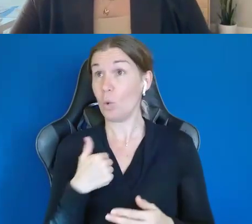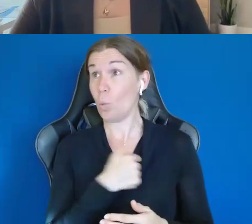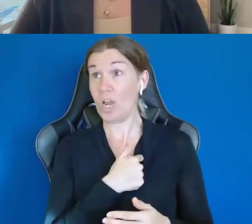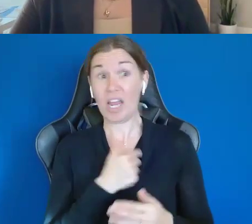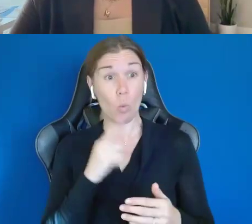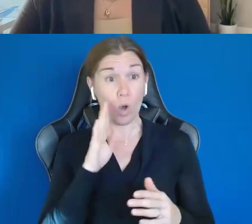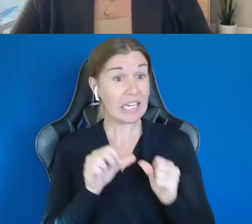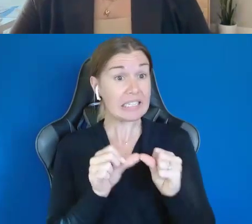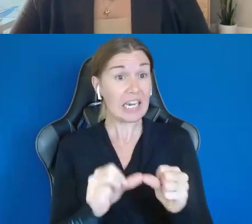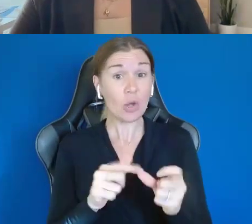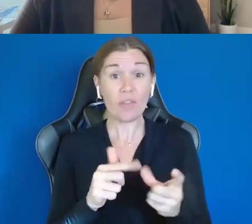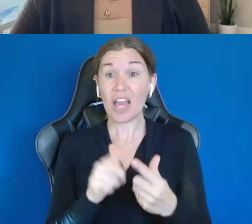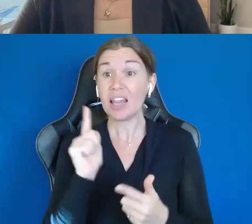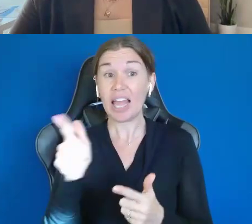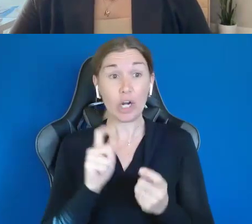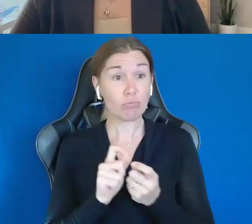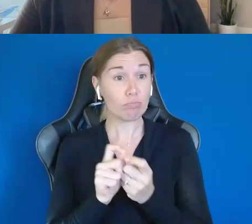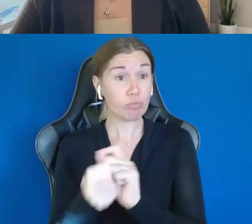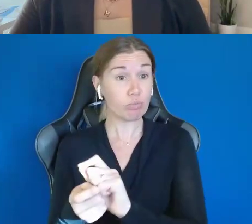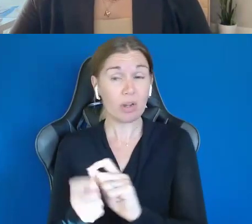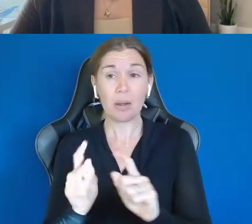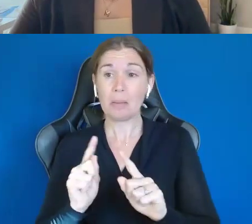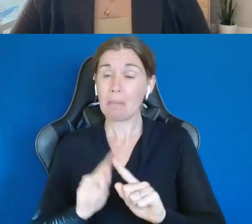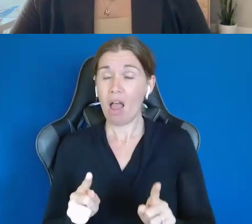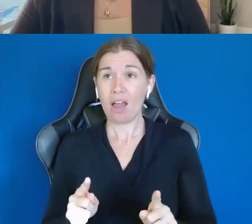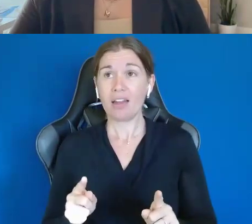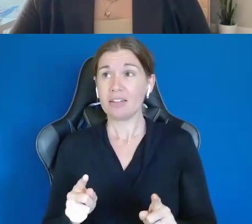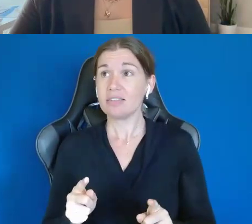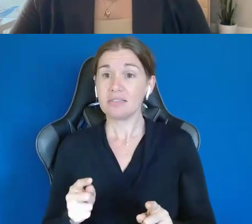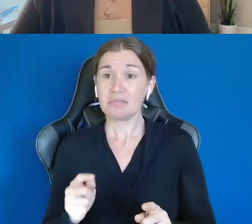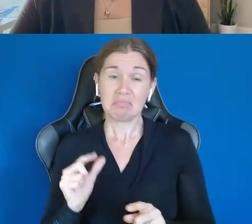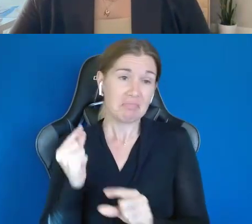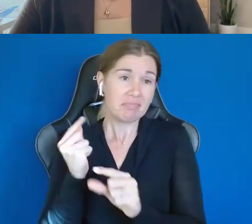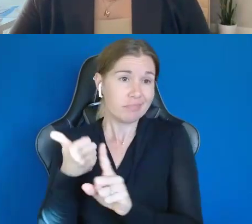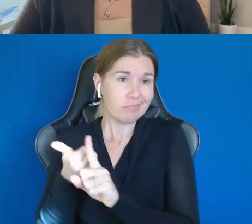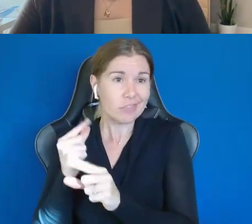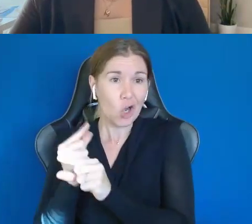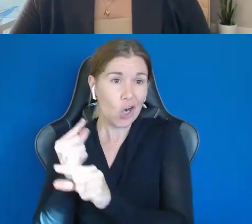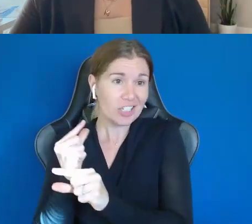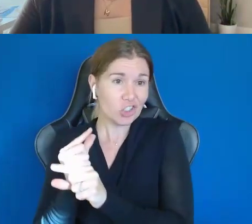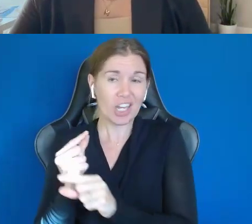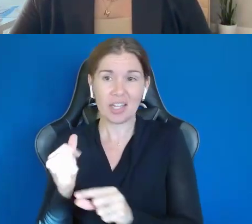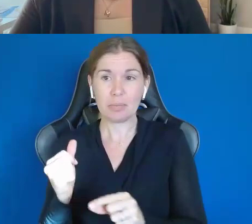So, but that's how Guardian Advocacy has affected us in our day to day but like I said, it's not an issue until it becomes an issue.